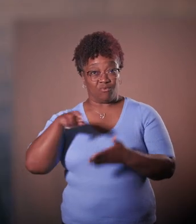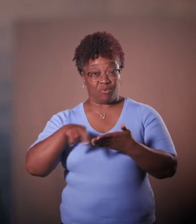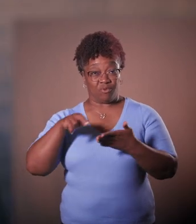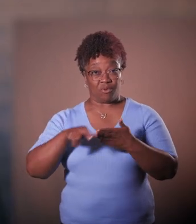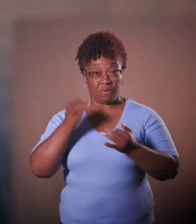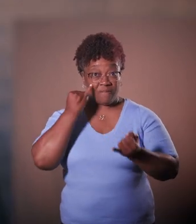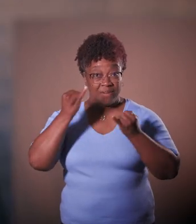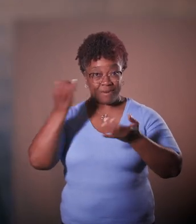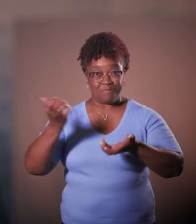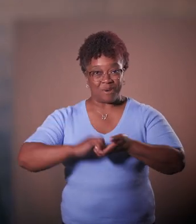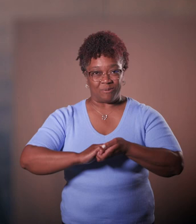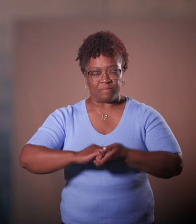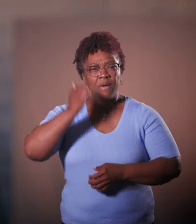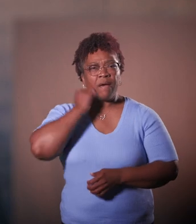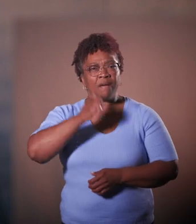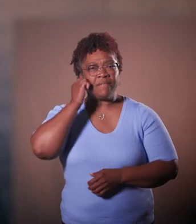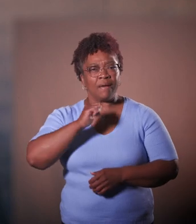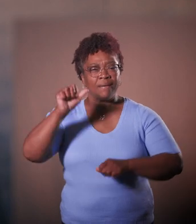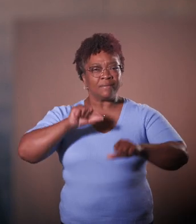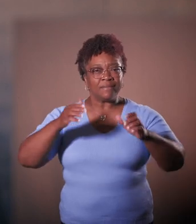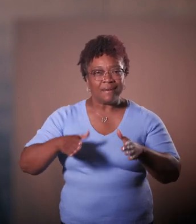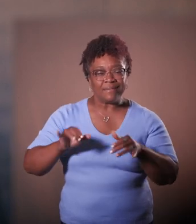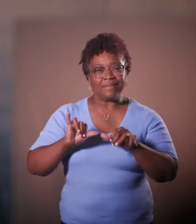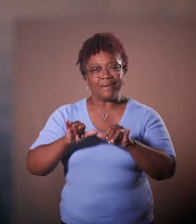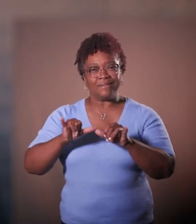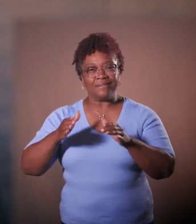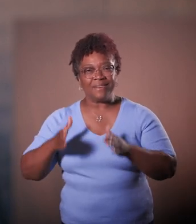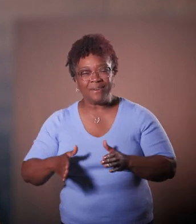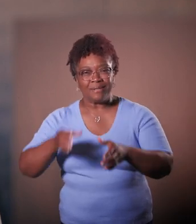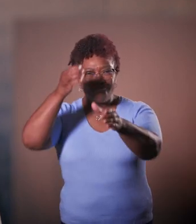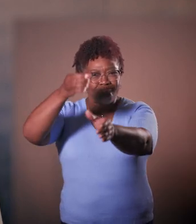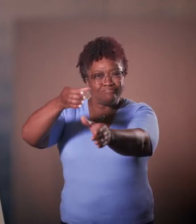Every day, scientists, engineers and scholars at the University of Michigan